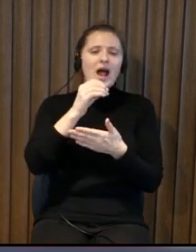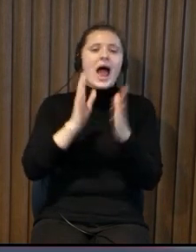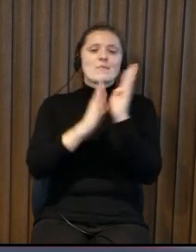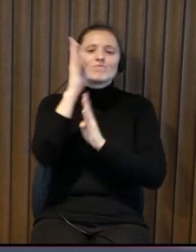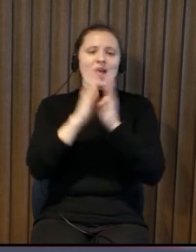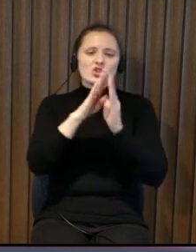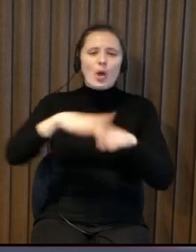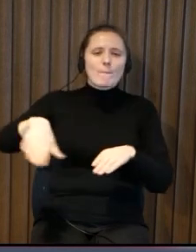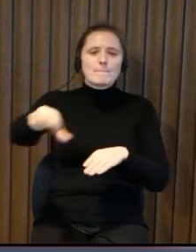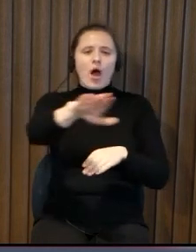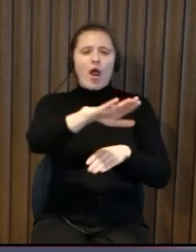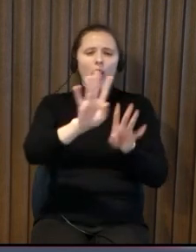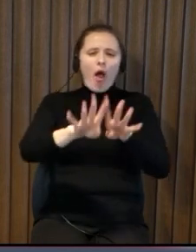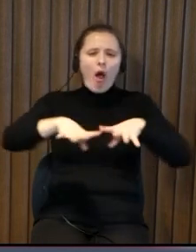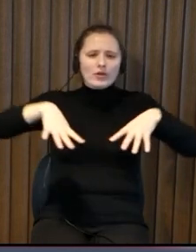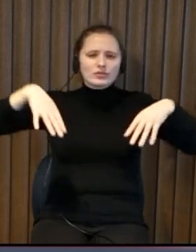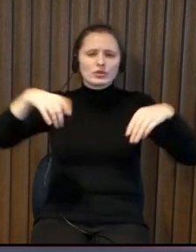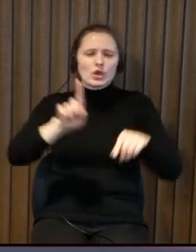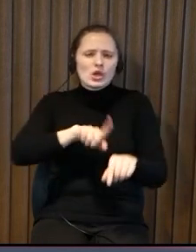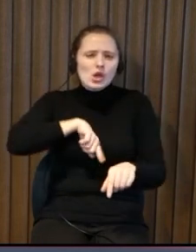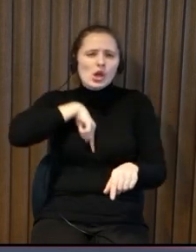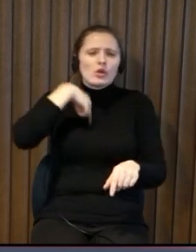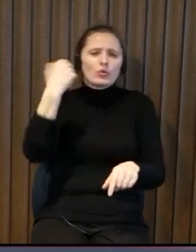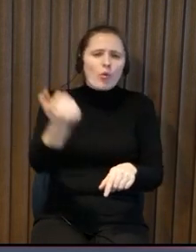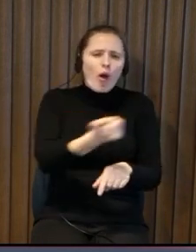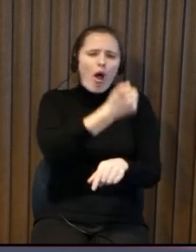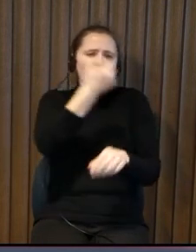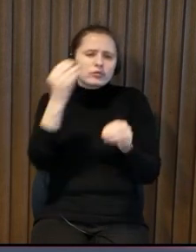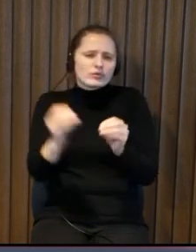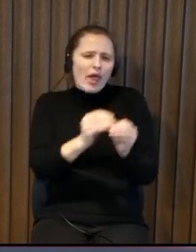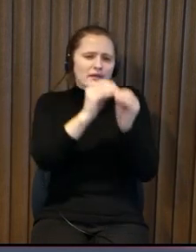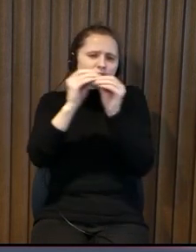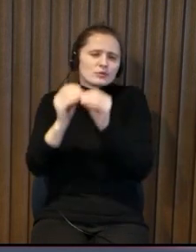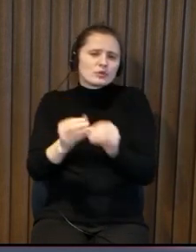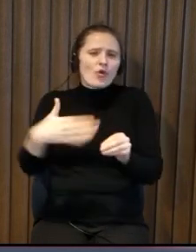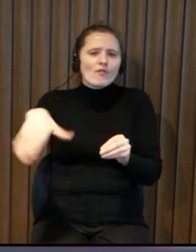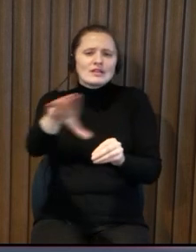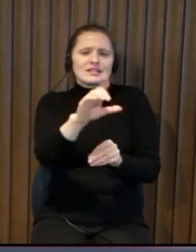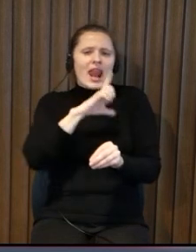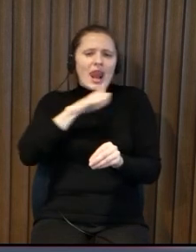designers major perks open-air stage where